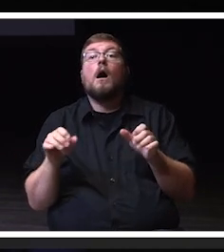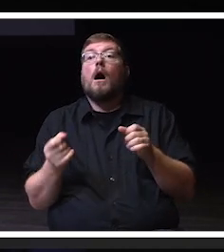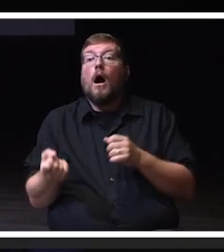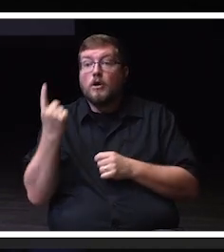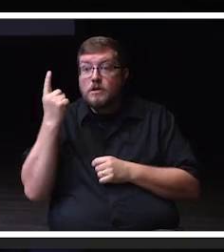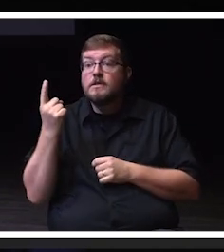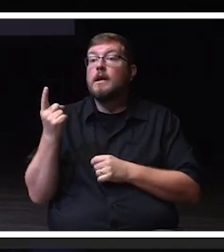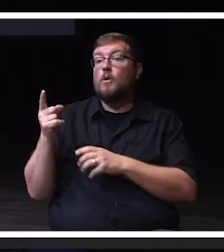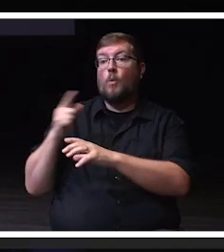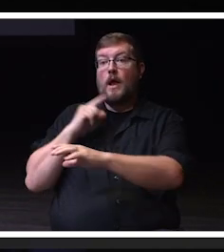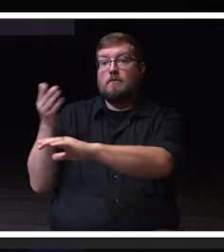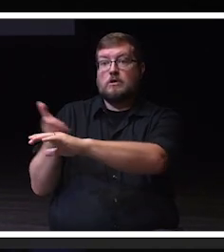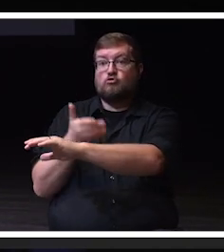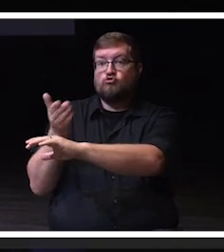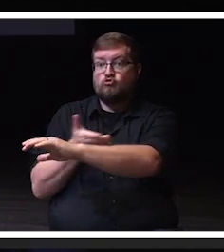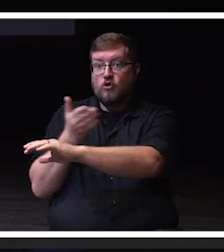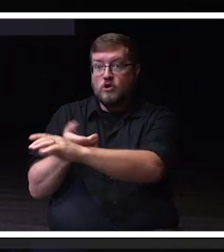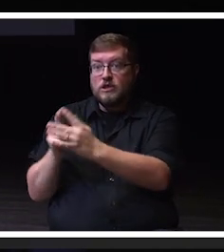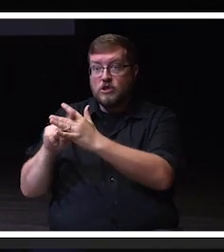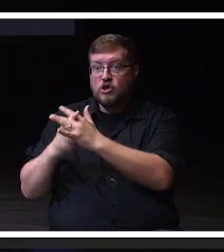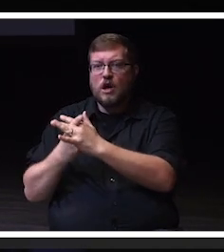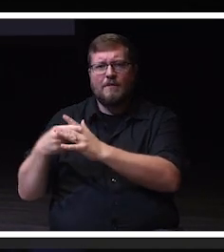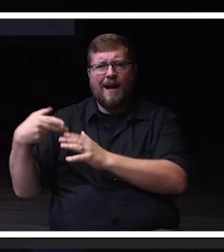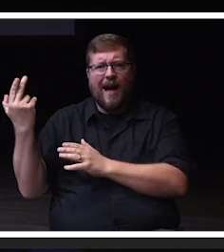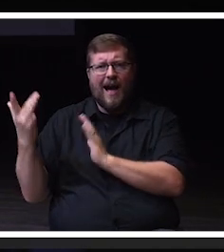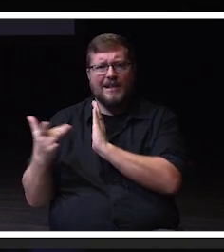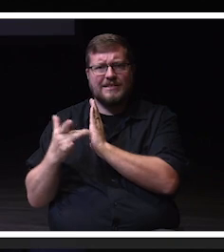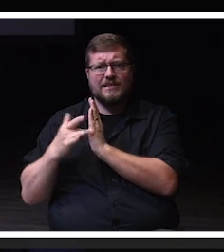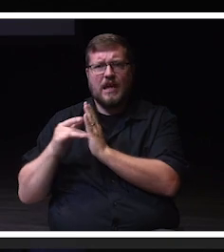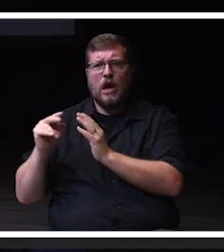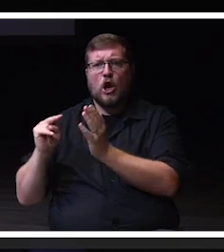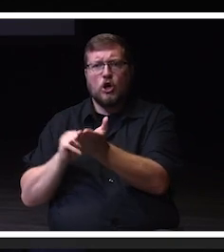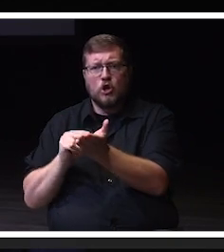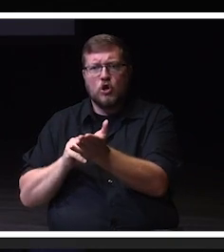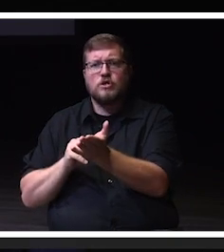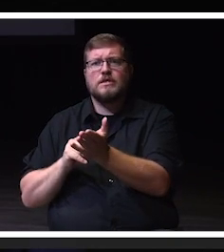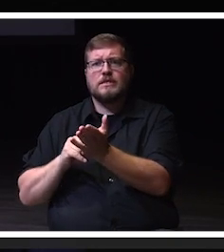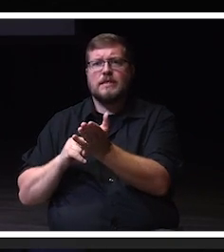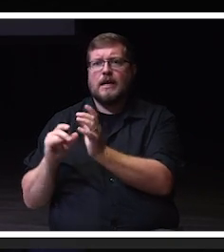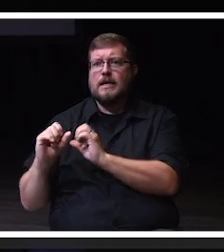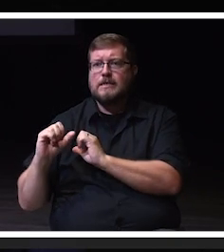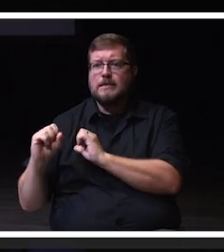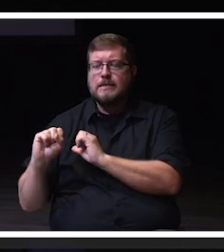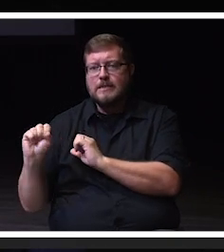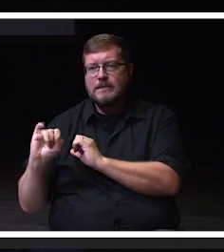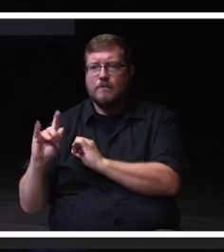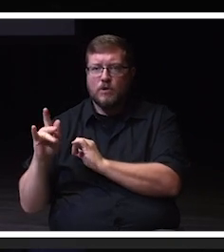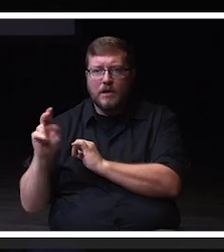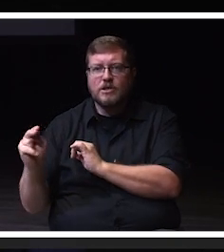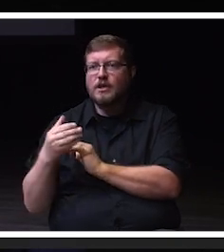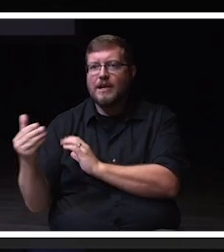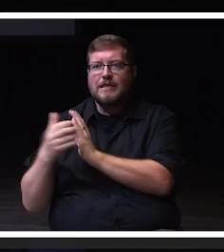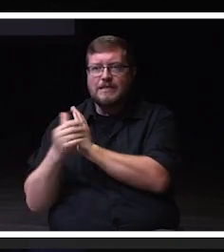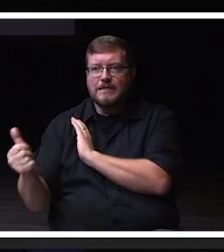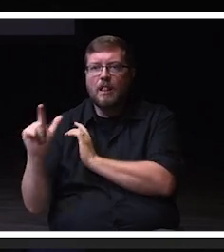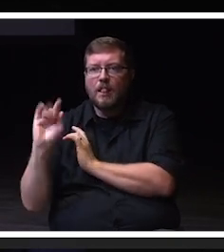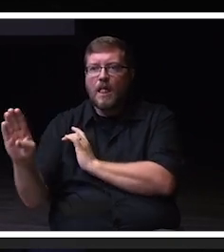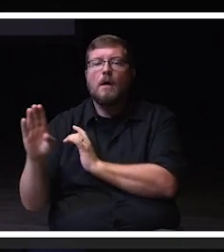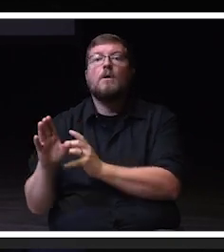high tech nursing simulation and skills labs, so that students will be able to complete their Bachelor of Science in Nursing